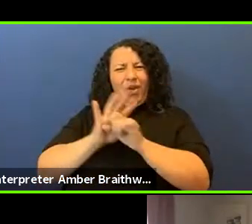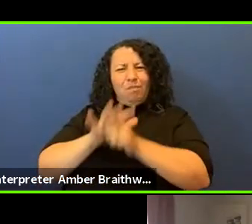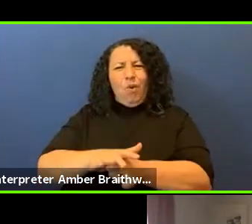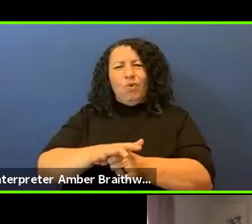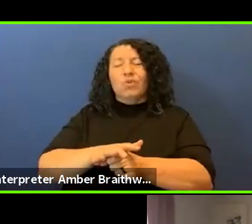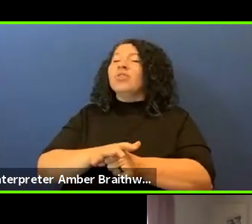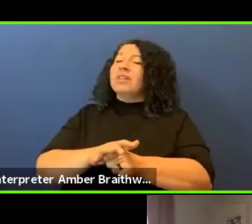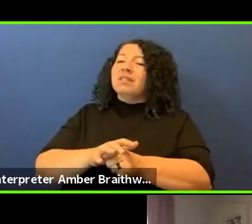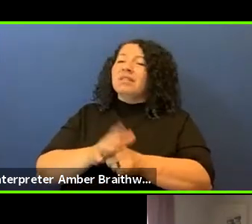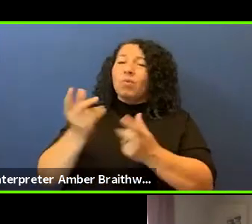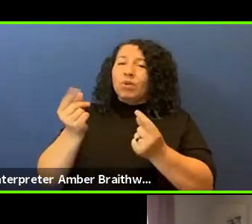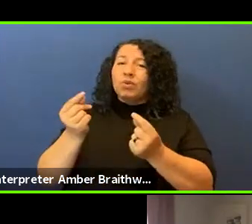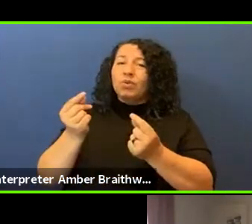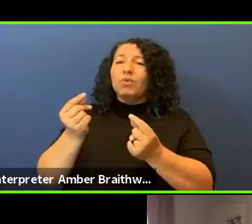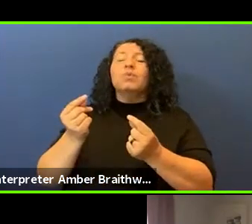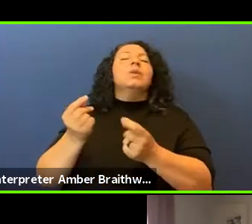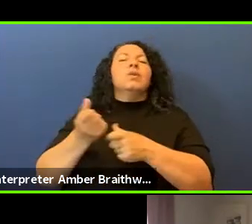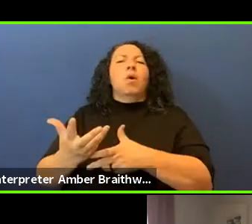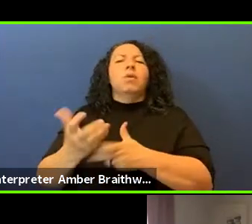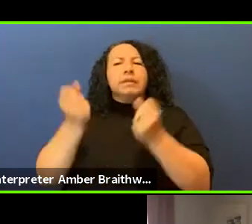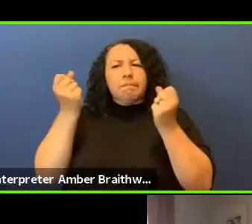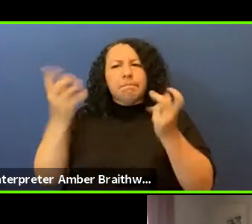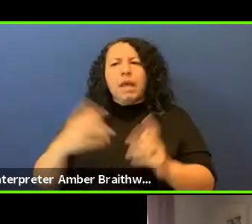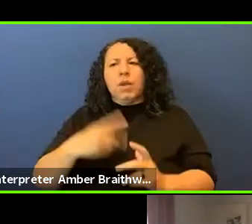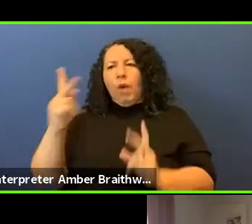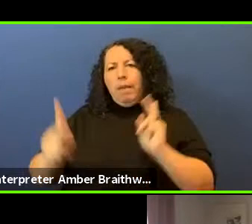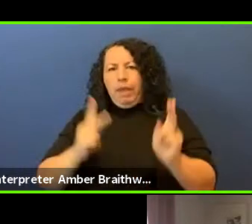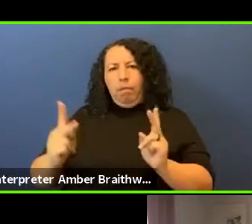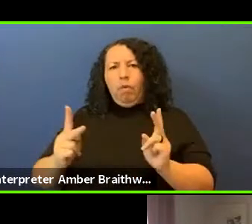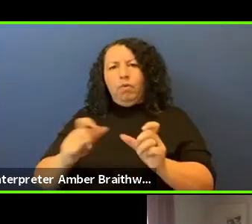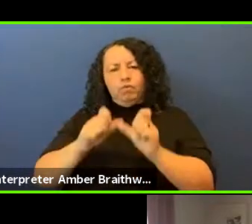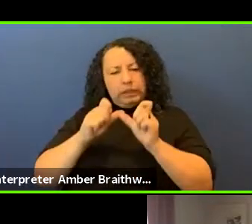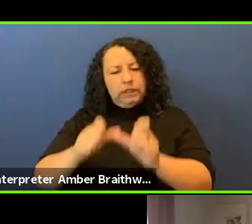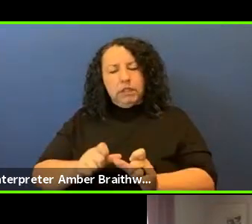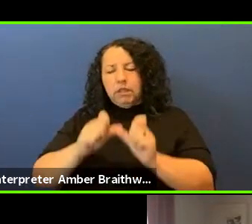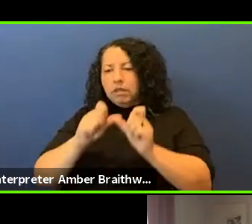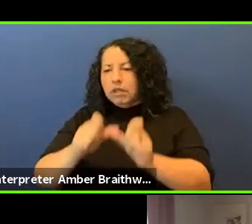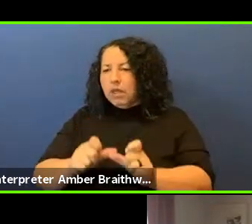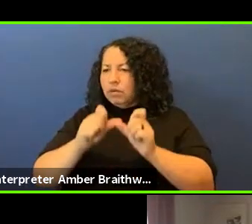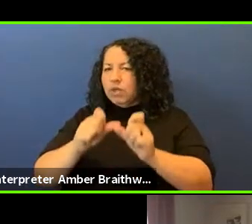continue to perpetuate these things against Native Americans.